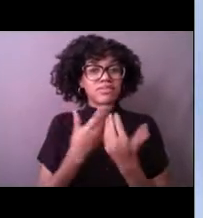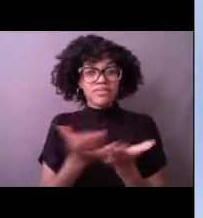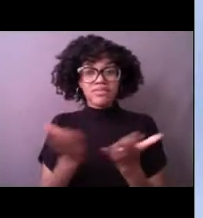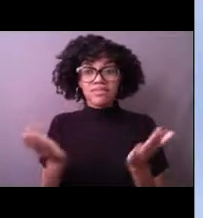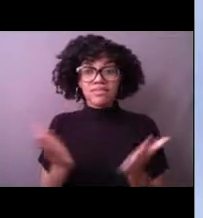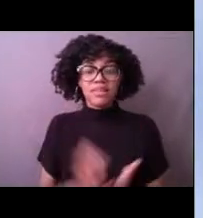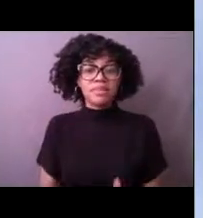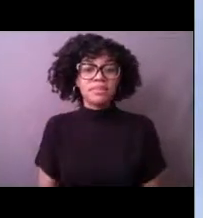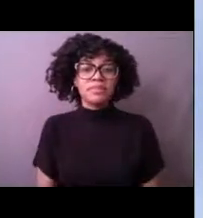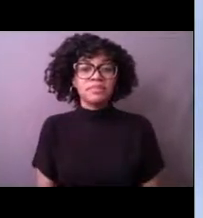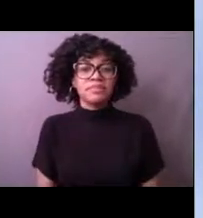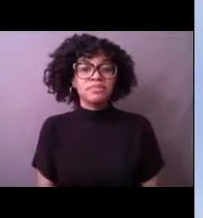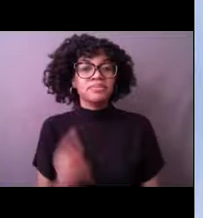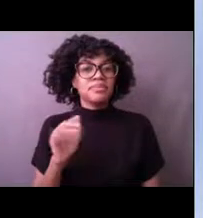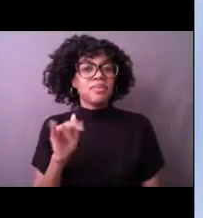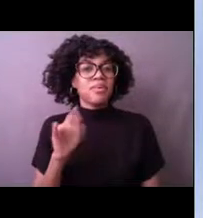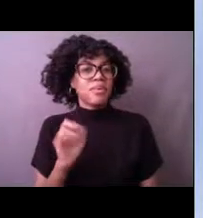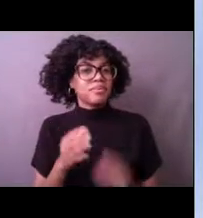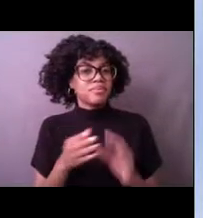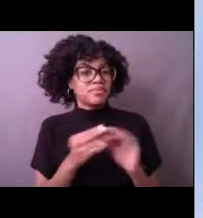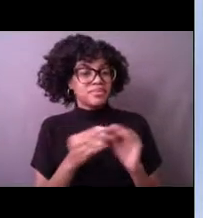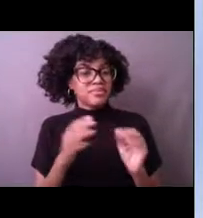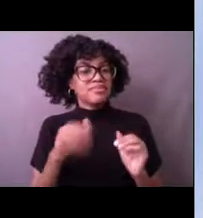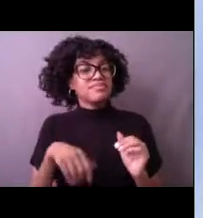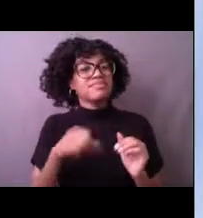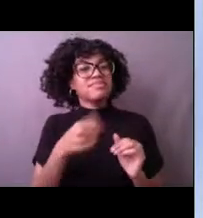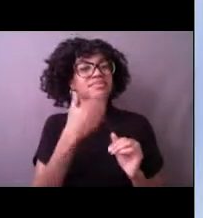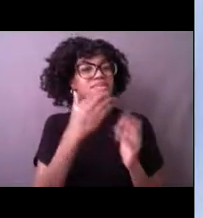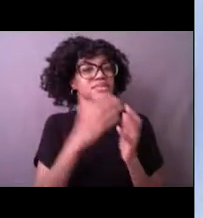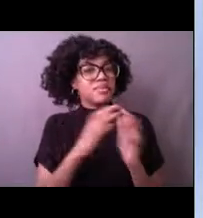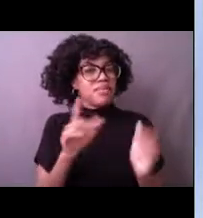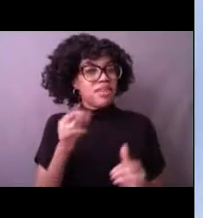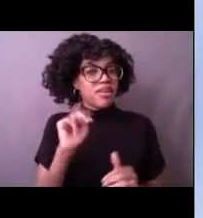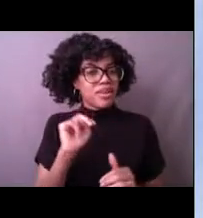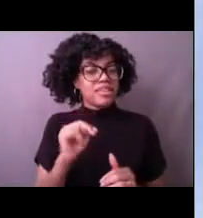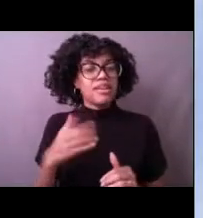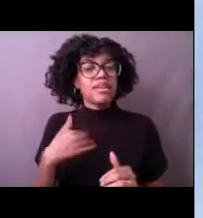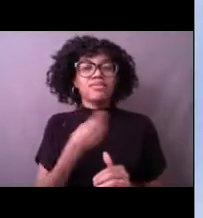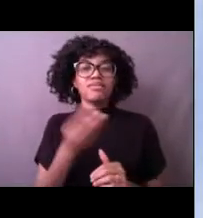[Nicole] All right, thanks Lauren. This is Nicole from the chat box. So we do have a couple of questions.